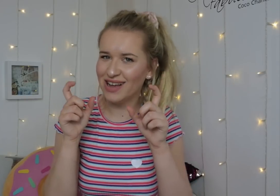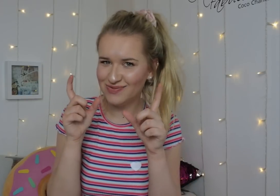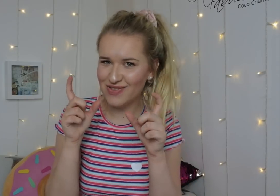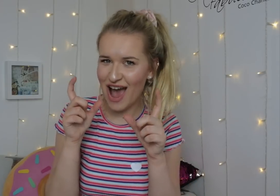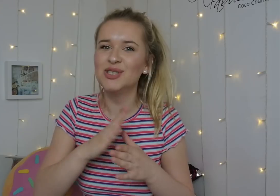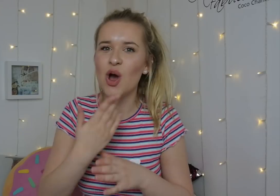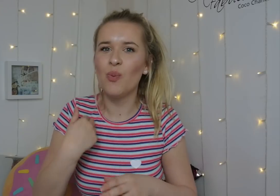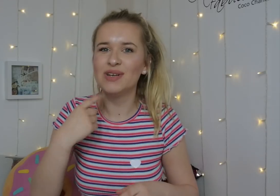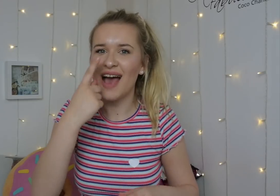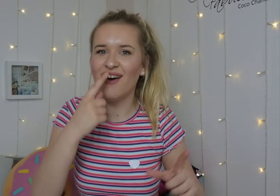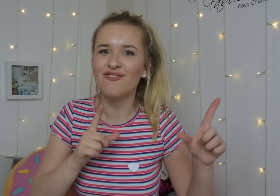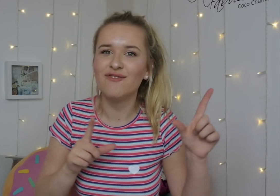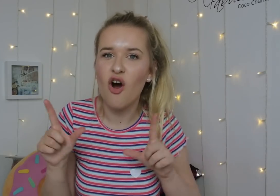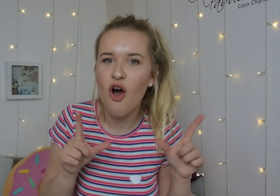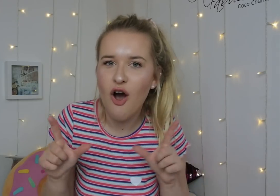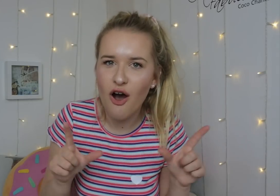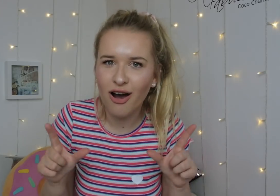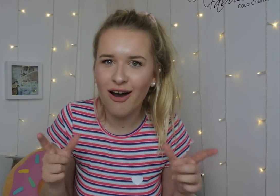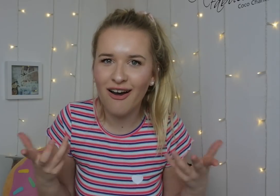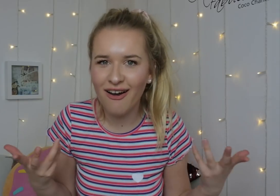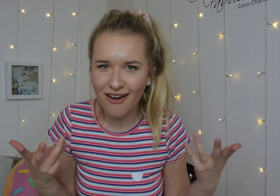my camera with me so I can vlog!